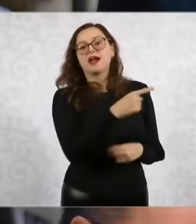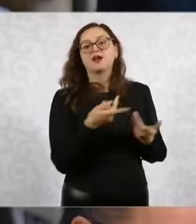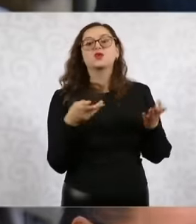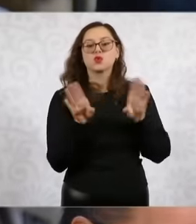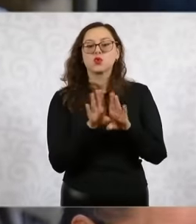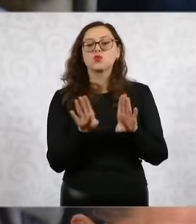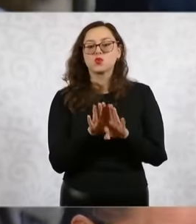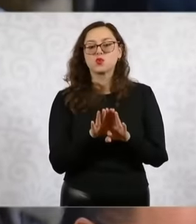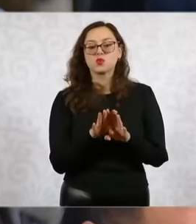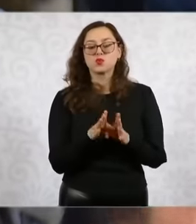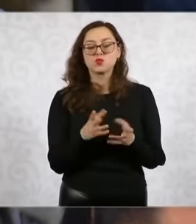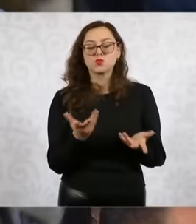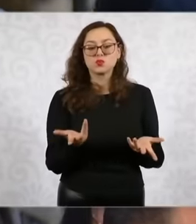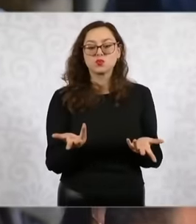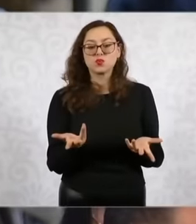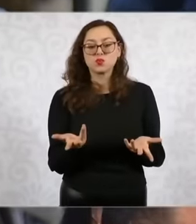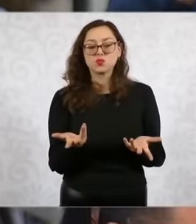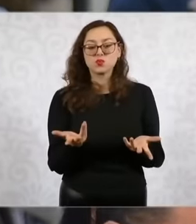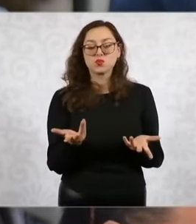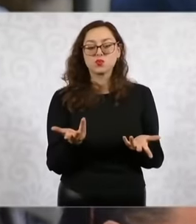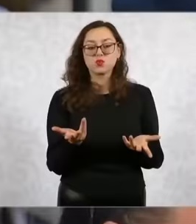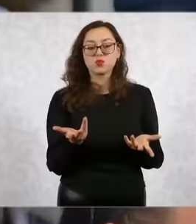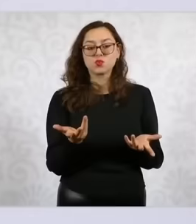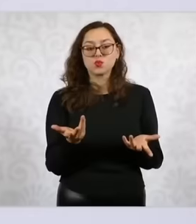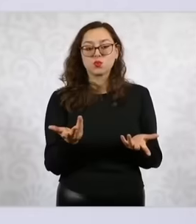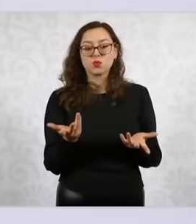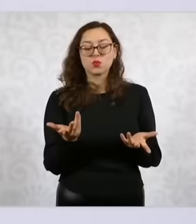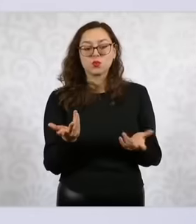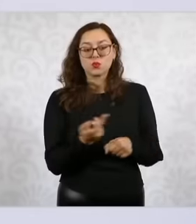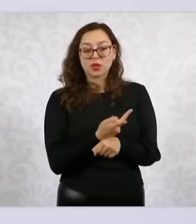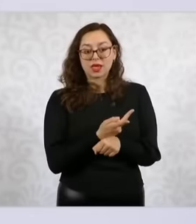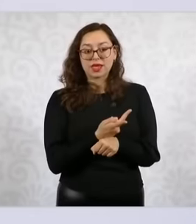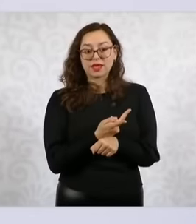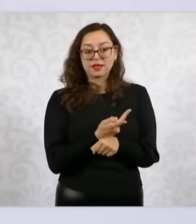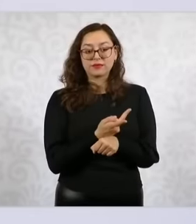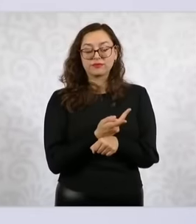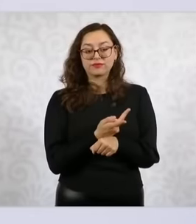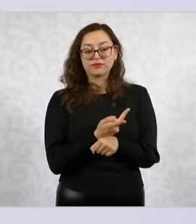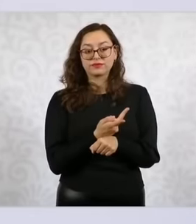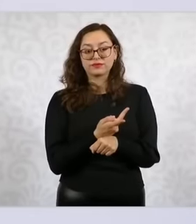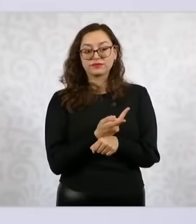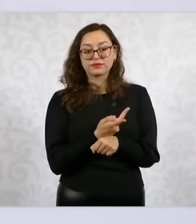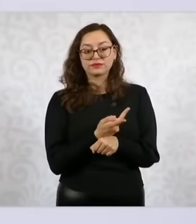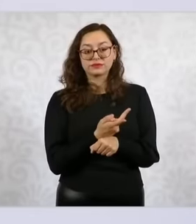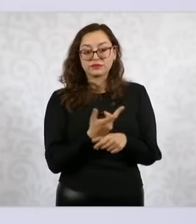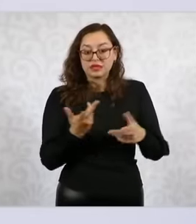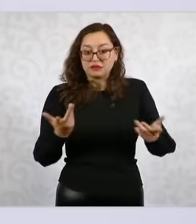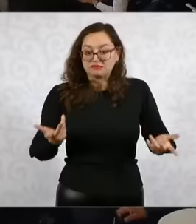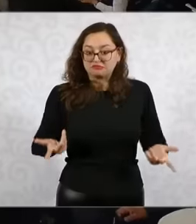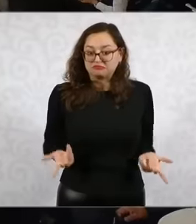because there will be space for those who have not yet understood the fourth transformation.